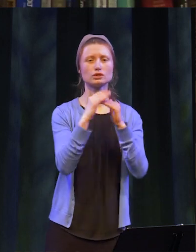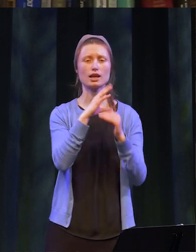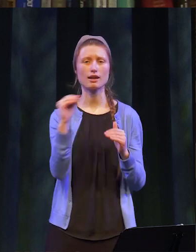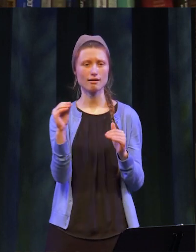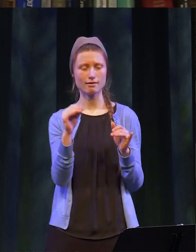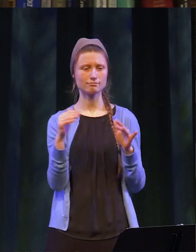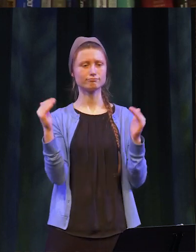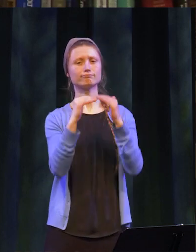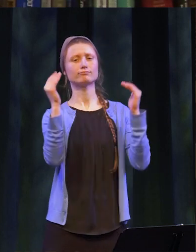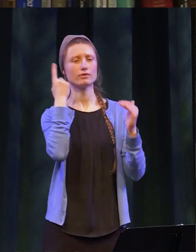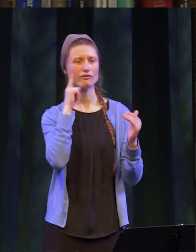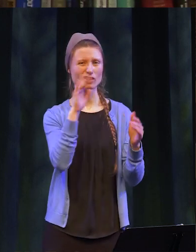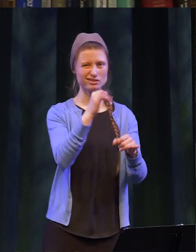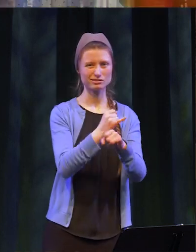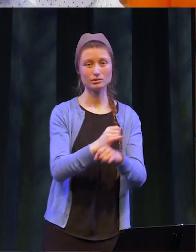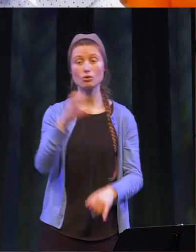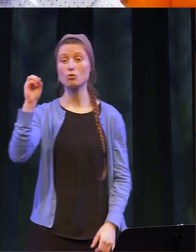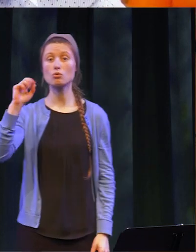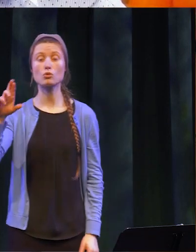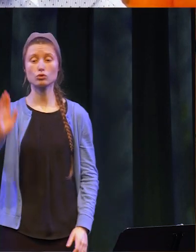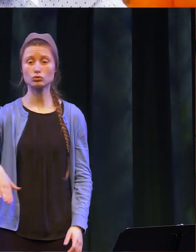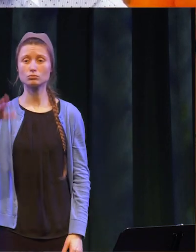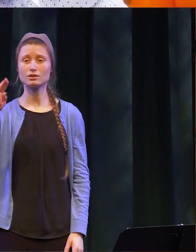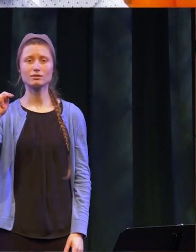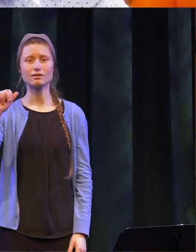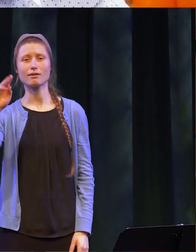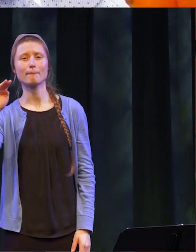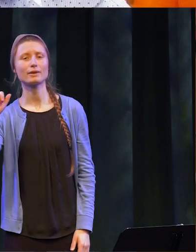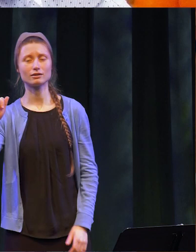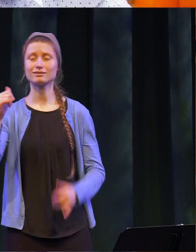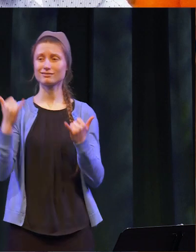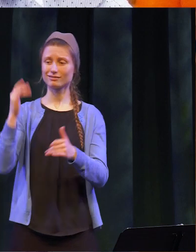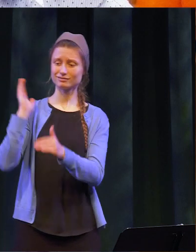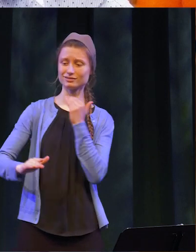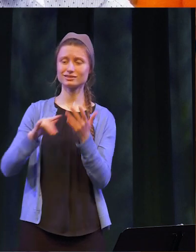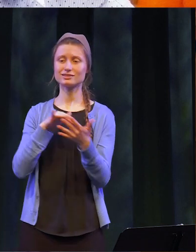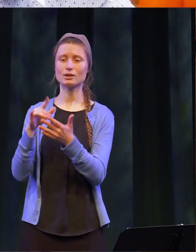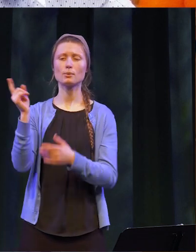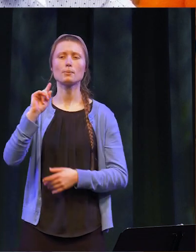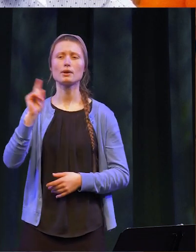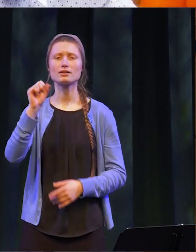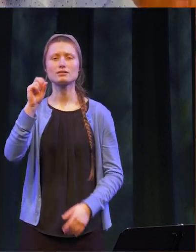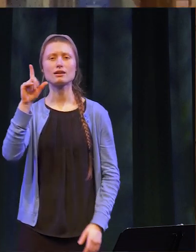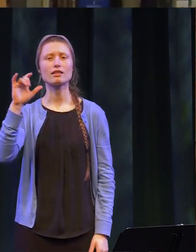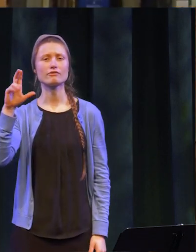on his campus. And Omar Guy who grew up in Gambia and who is now completing his studies at Sullivan.